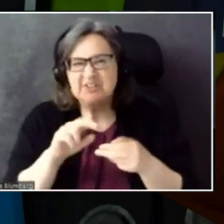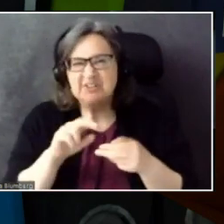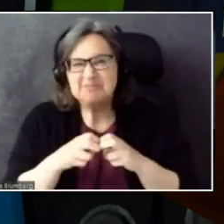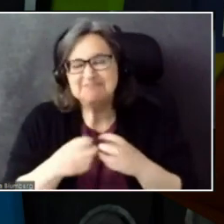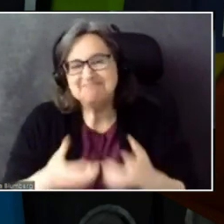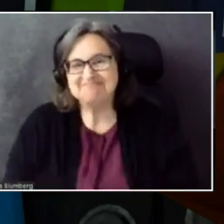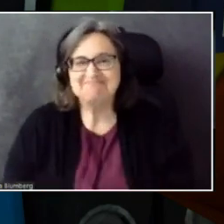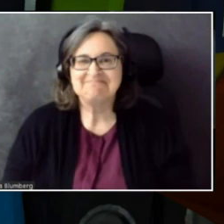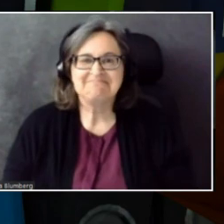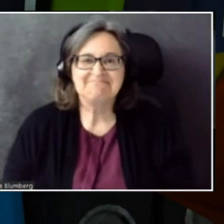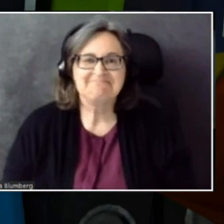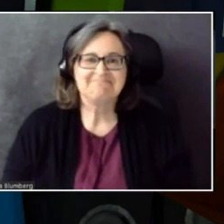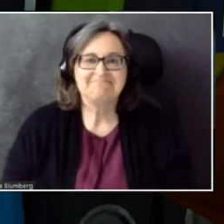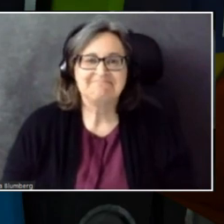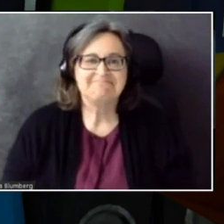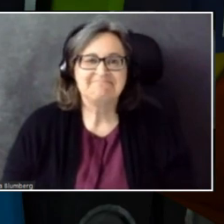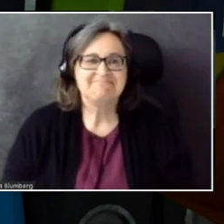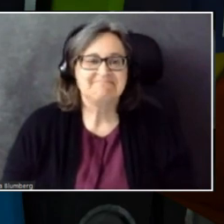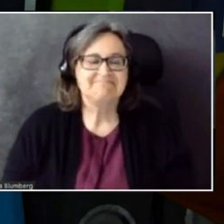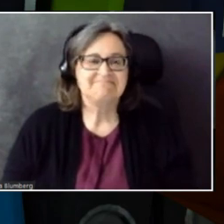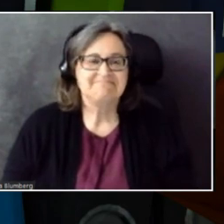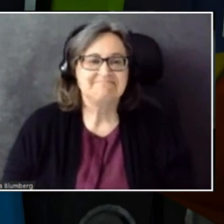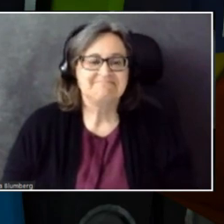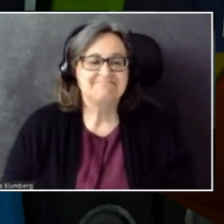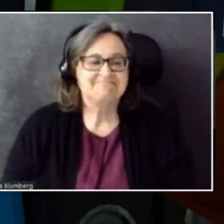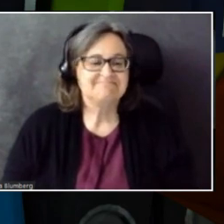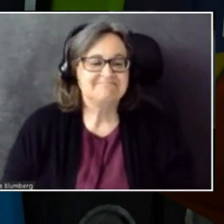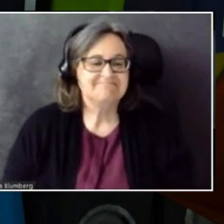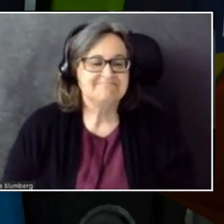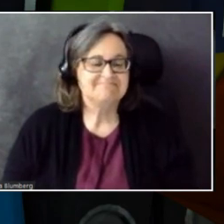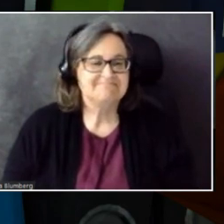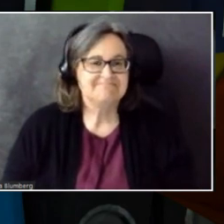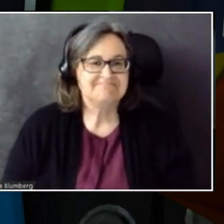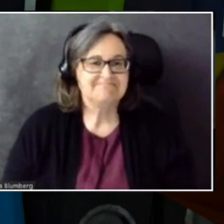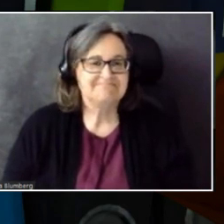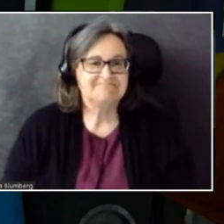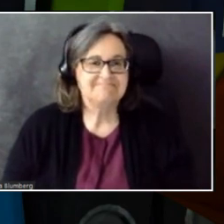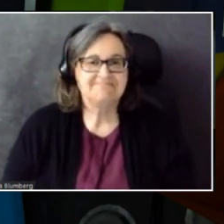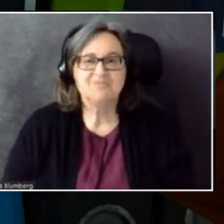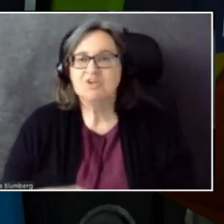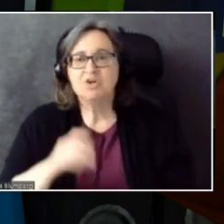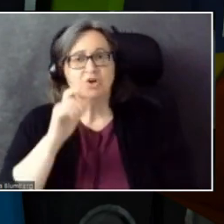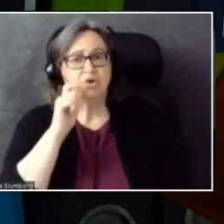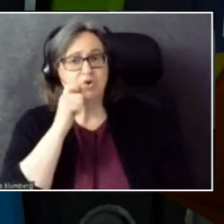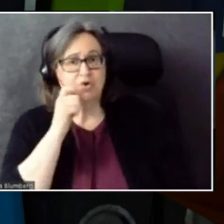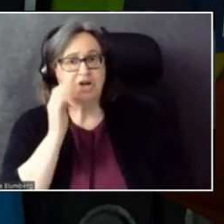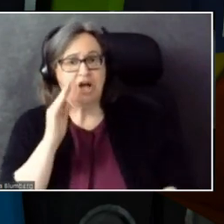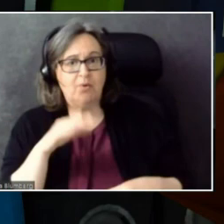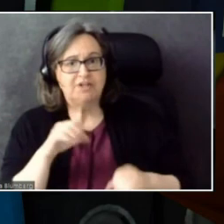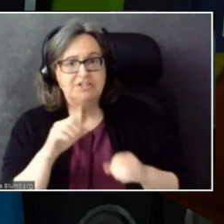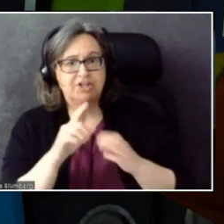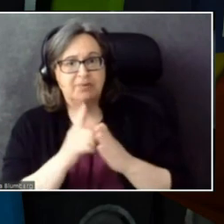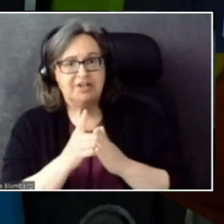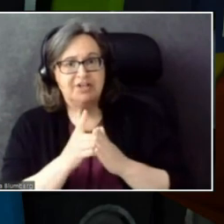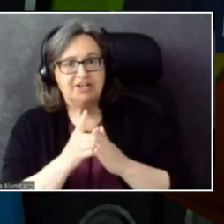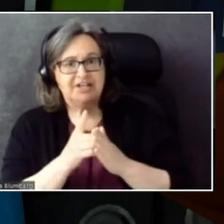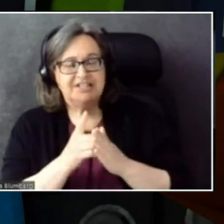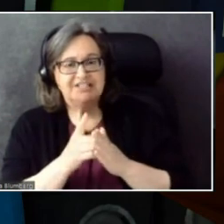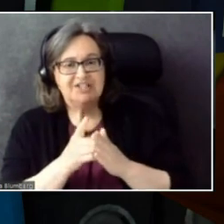Cool. And Evan, I'm gonna take a moment just to steal a quick question about...